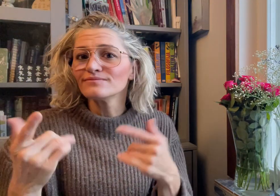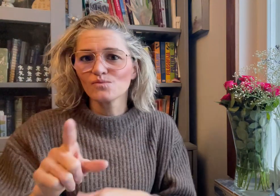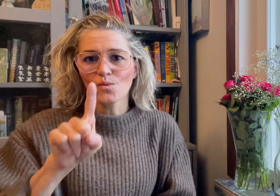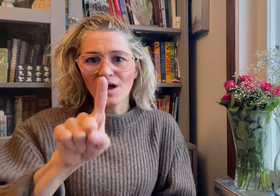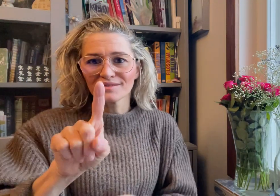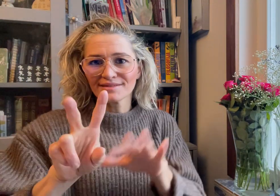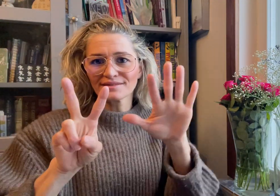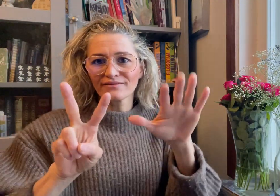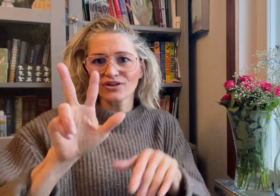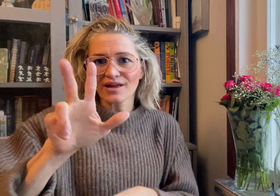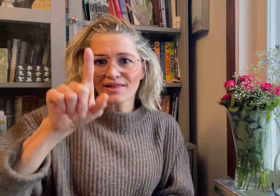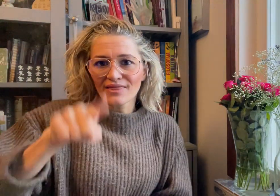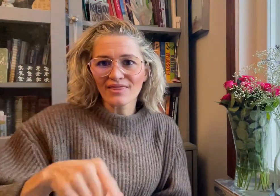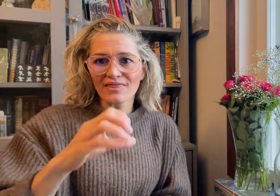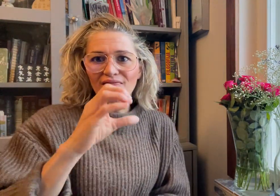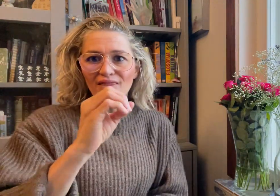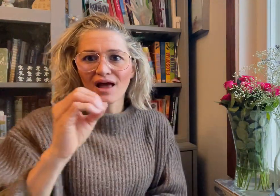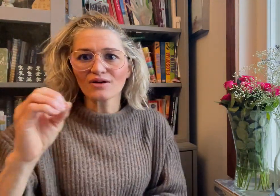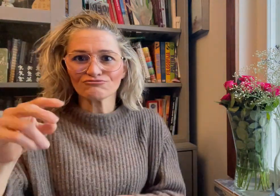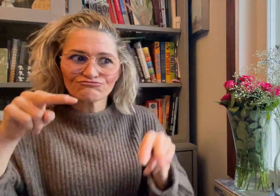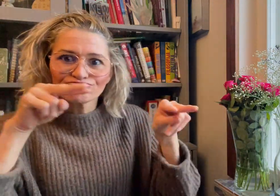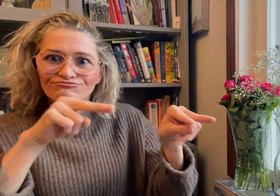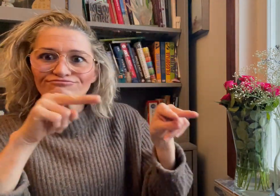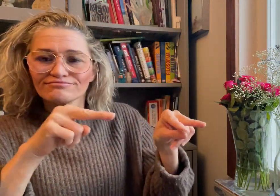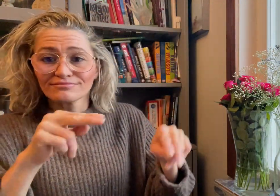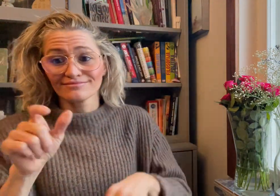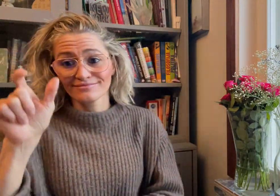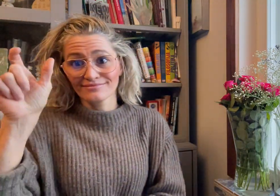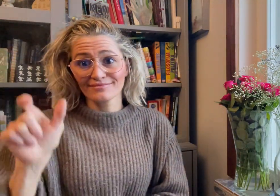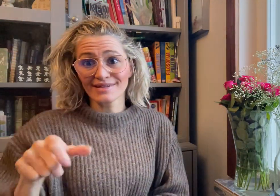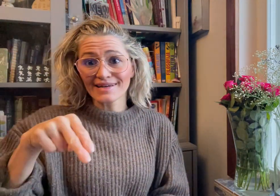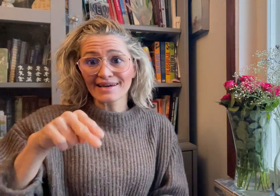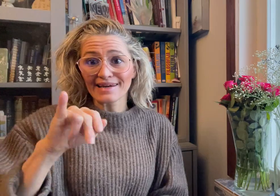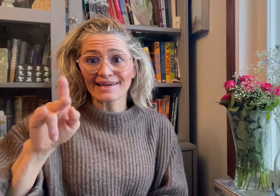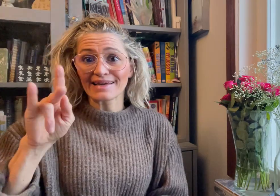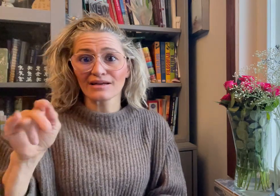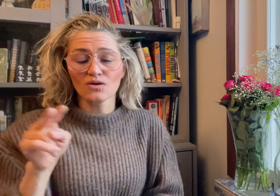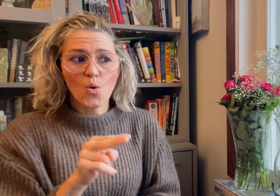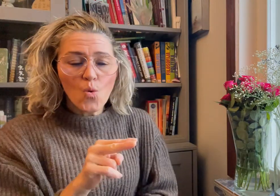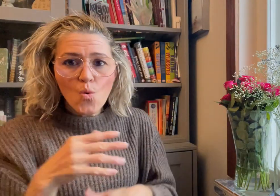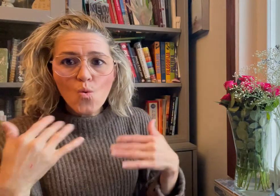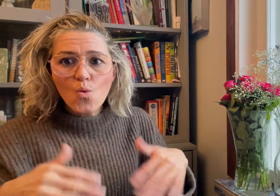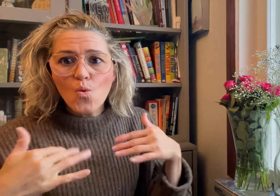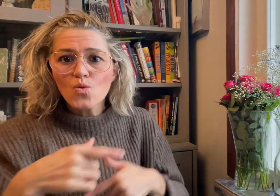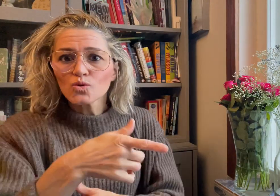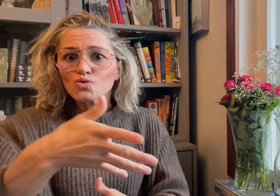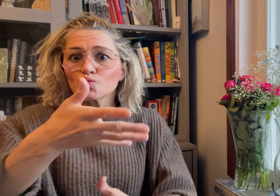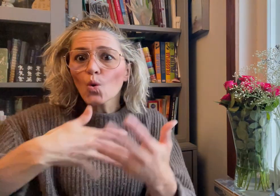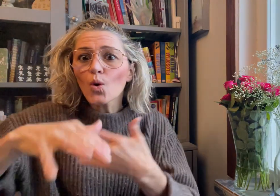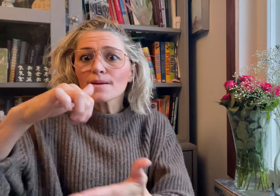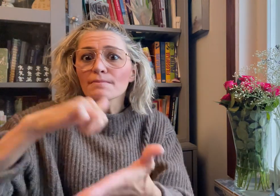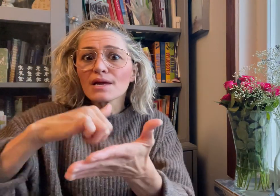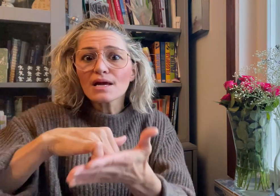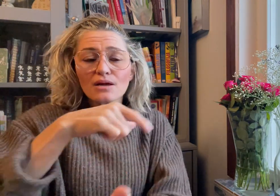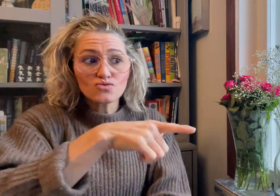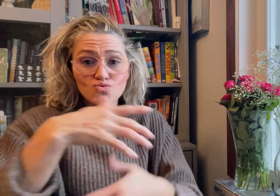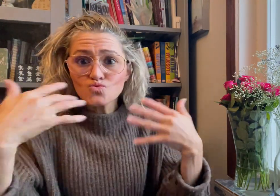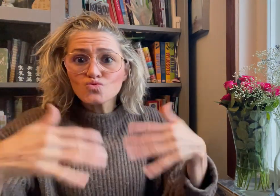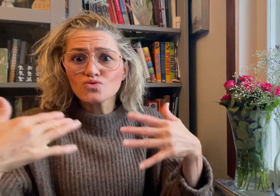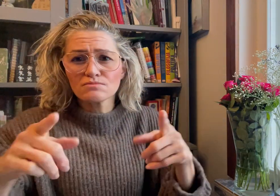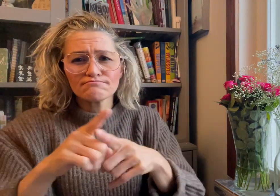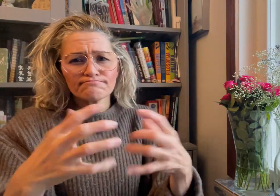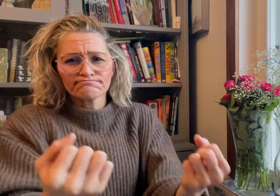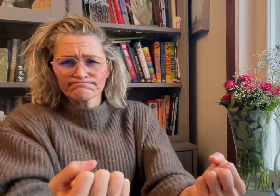the power of social media as a gateway to help others